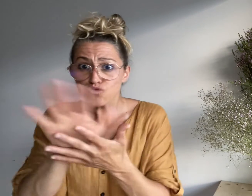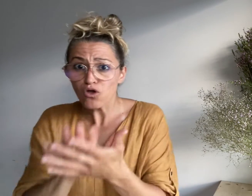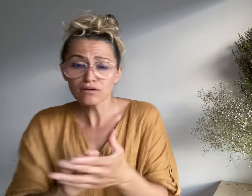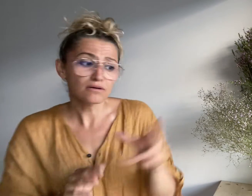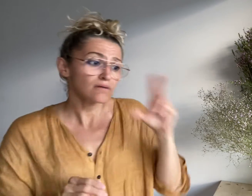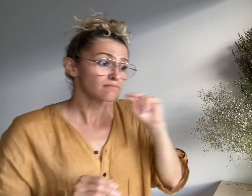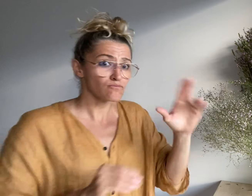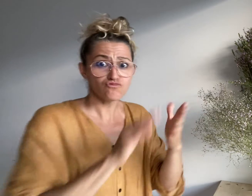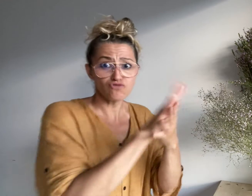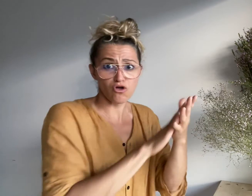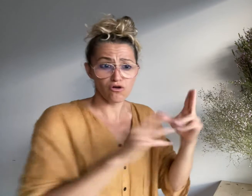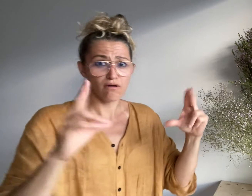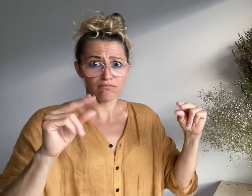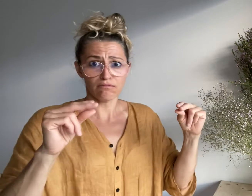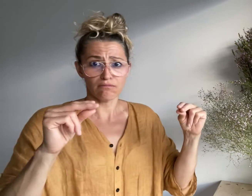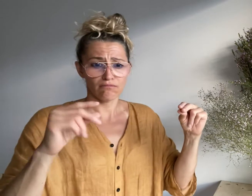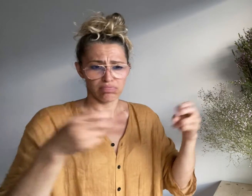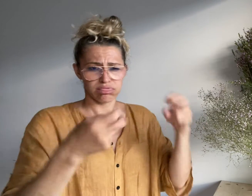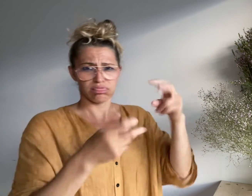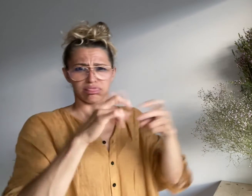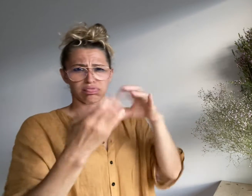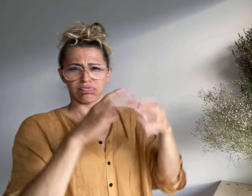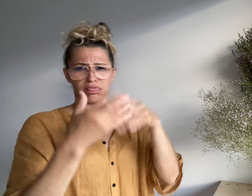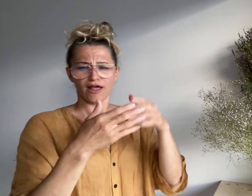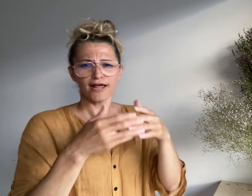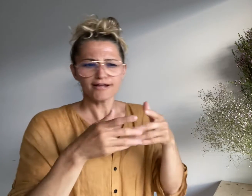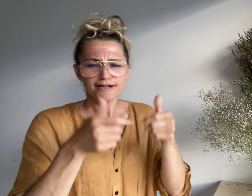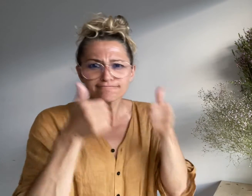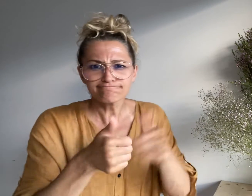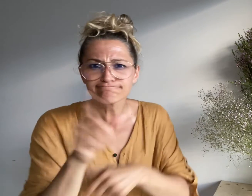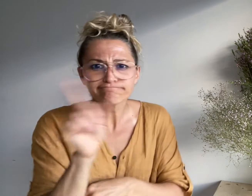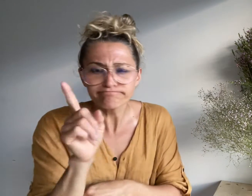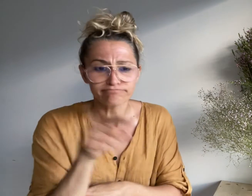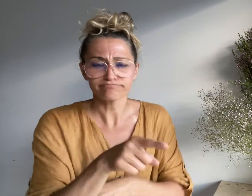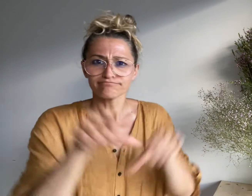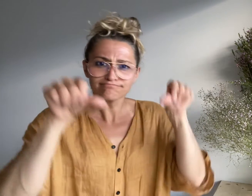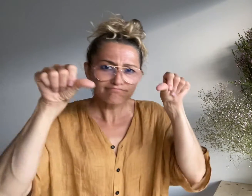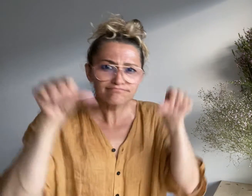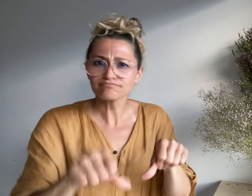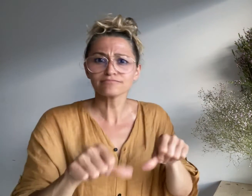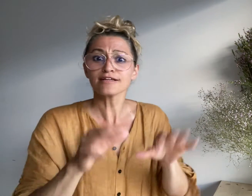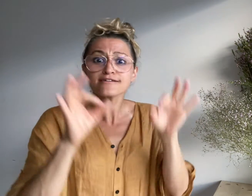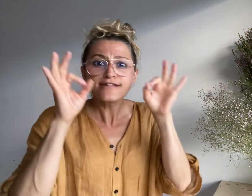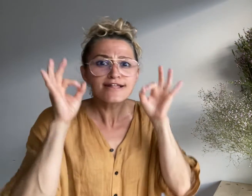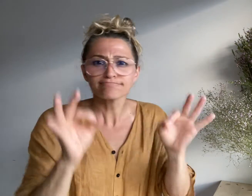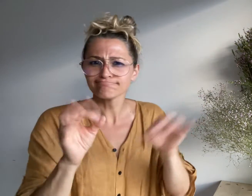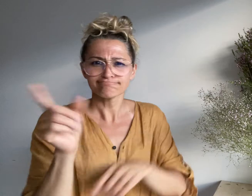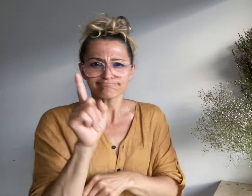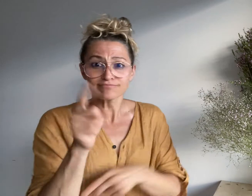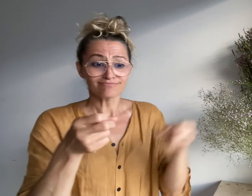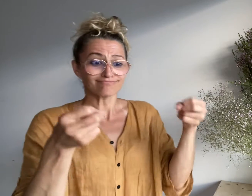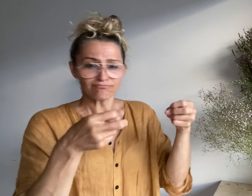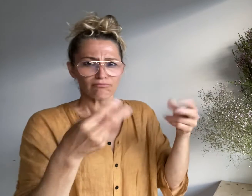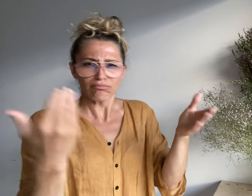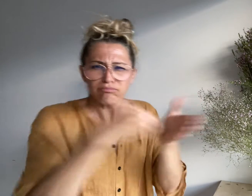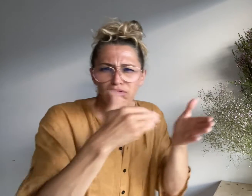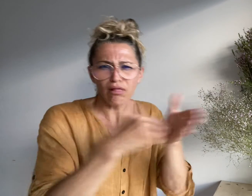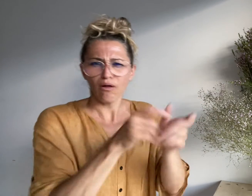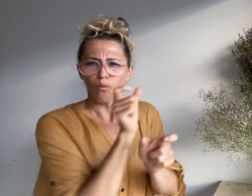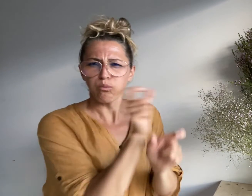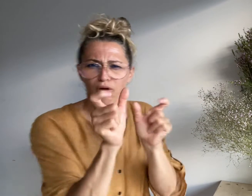to speakers, inaccurate, missing and repeated captions,